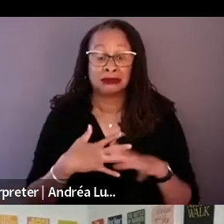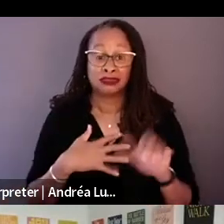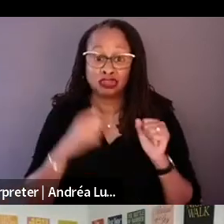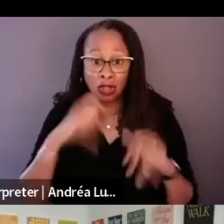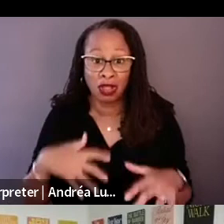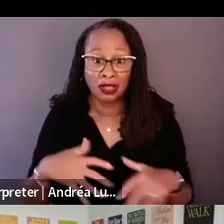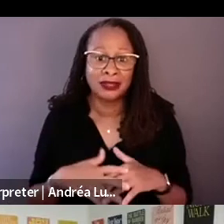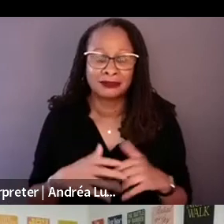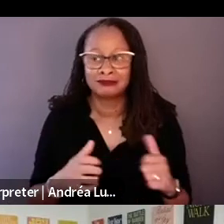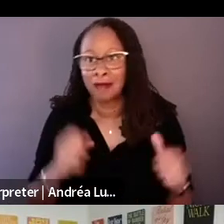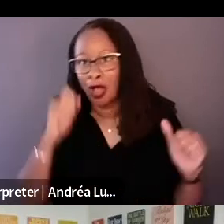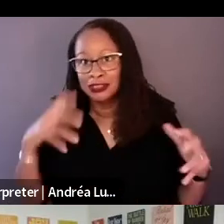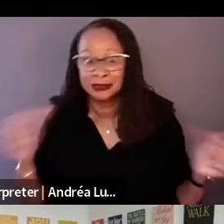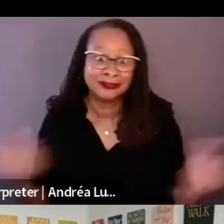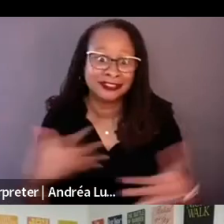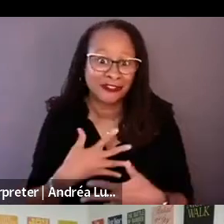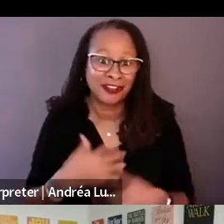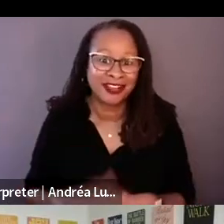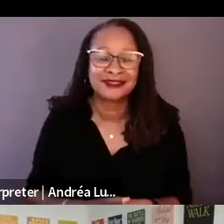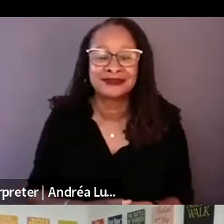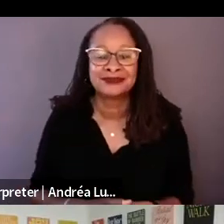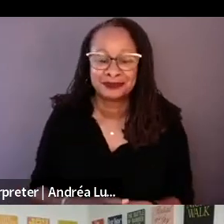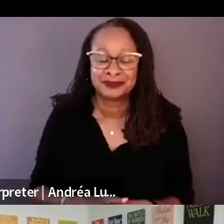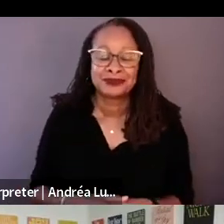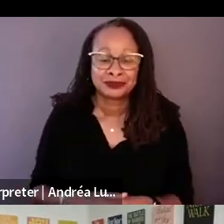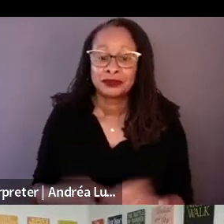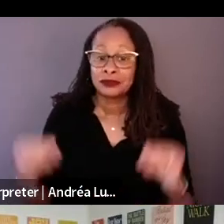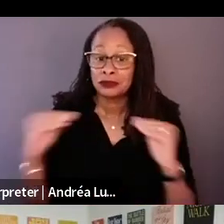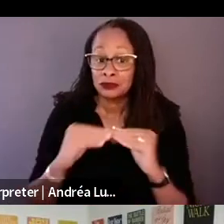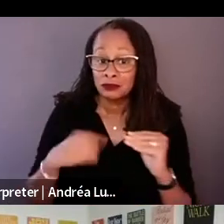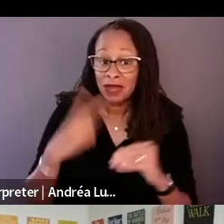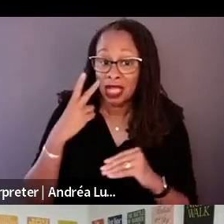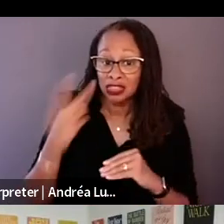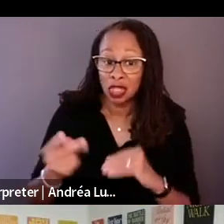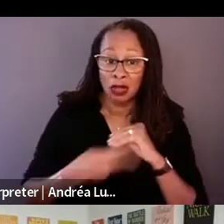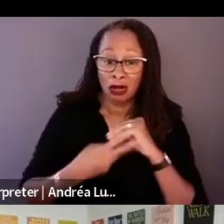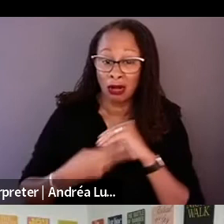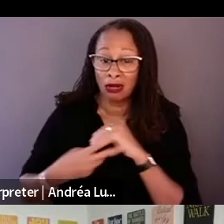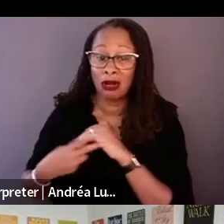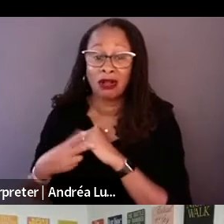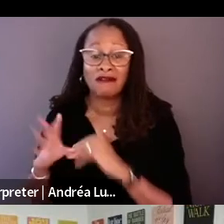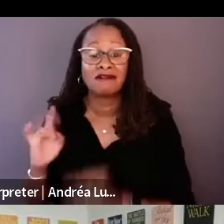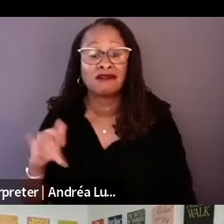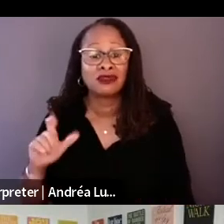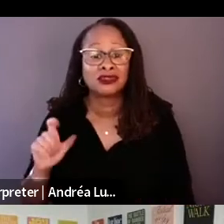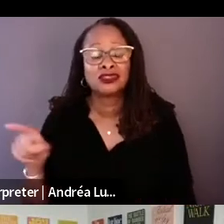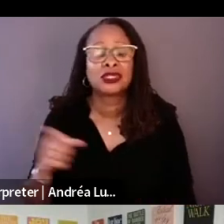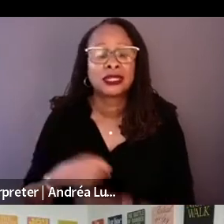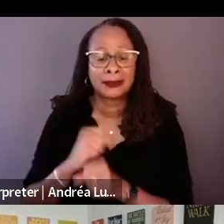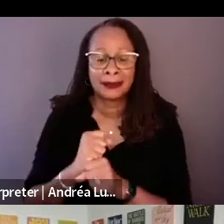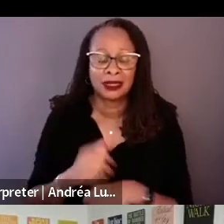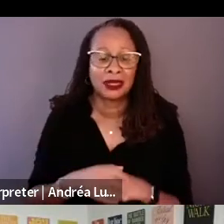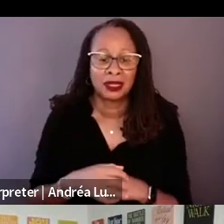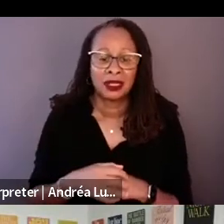The more that I saw the footage because there was an eight hour movie that he made that was part